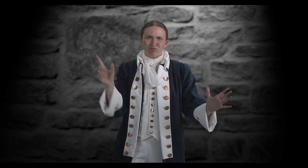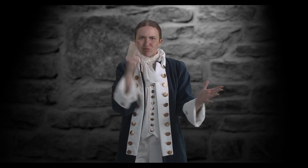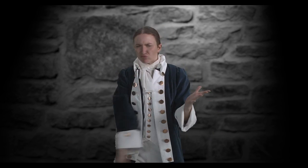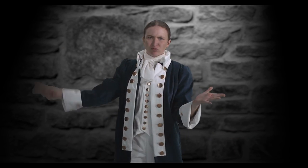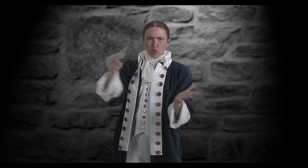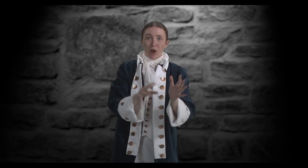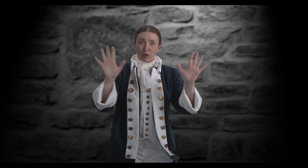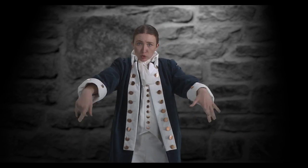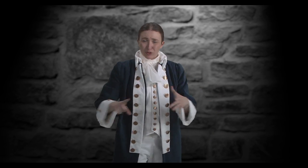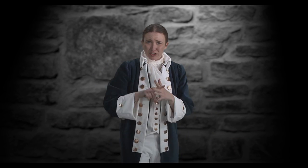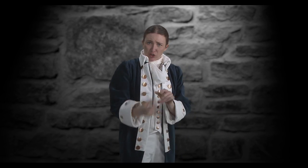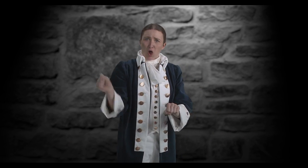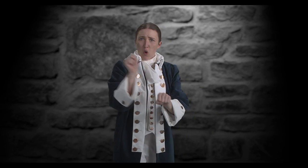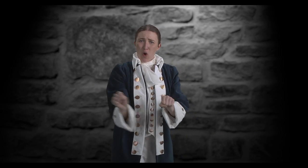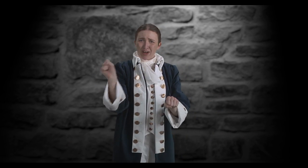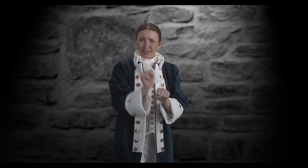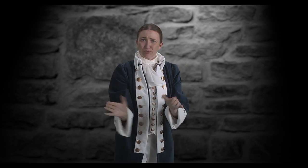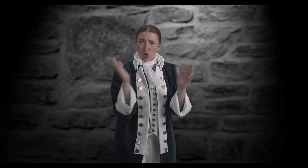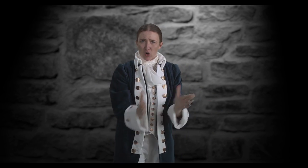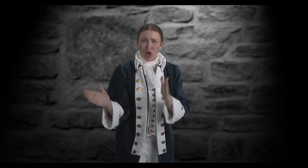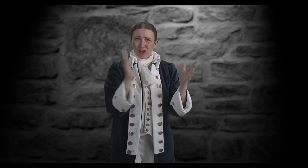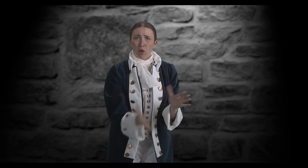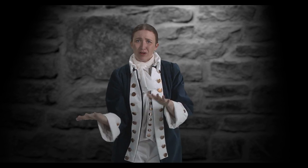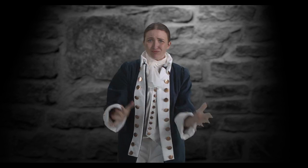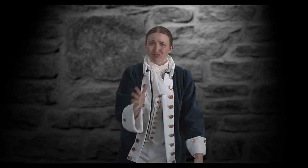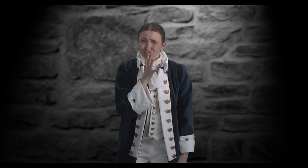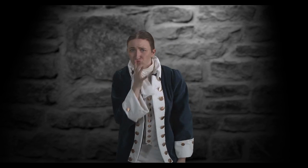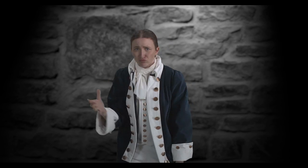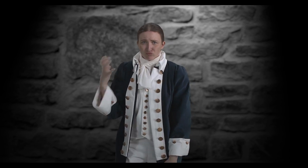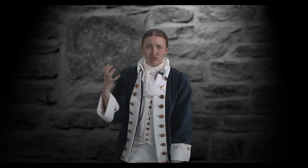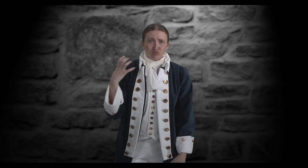a cent of restutition Started working, clerking for his late mother's